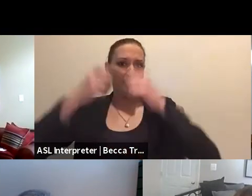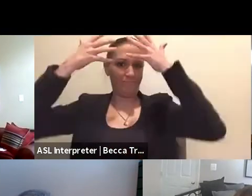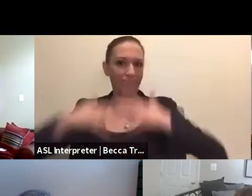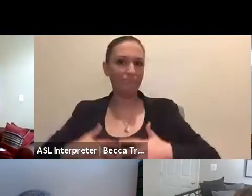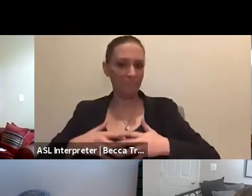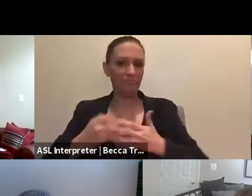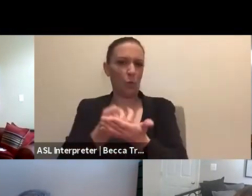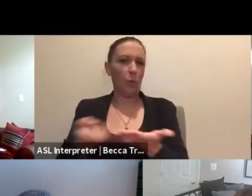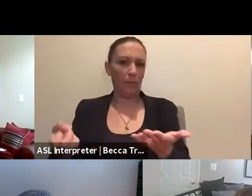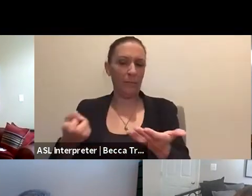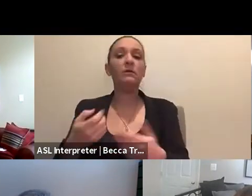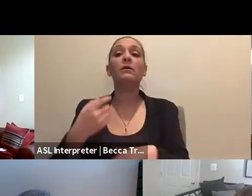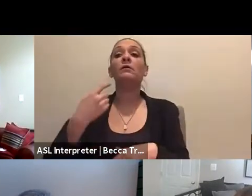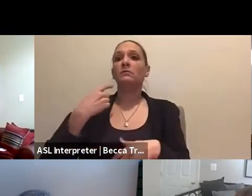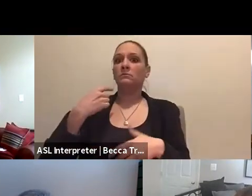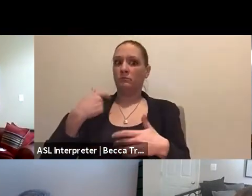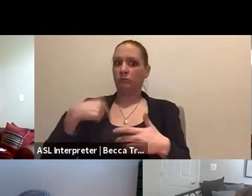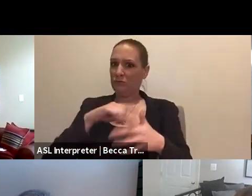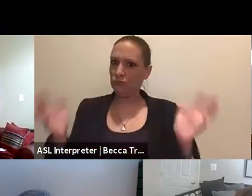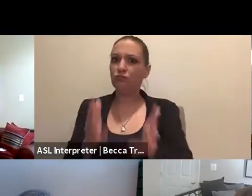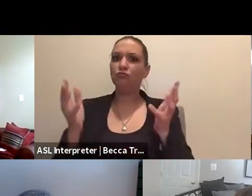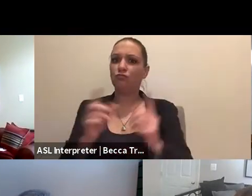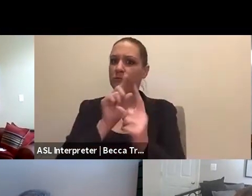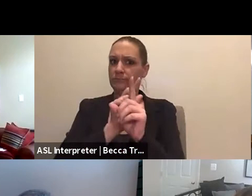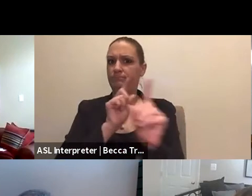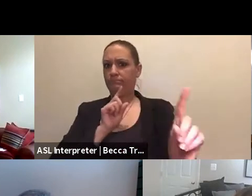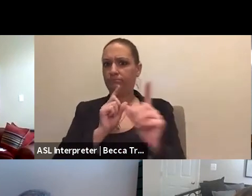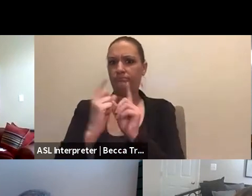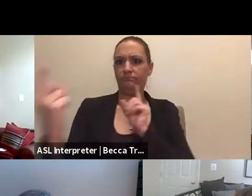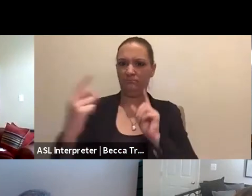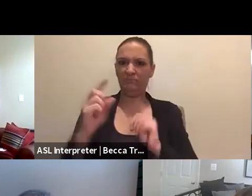We promote social distancing of six feet or more.